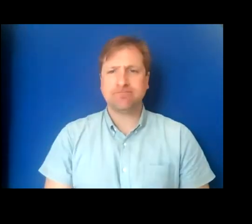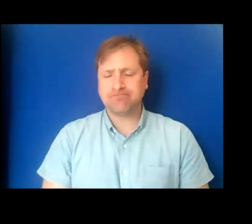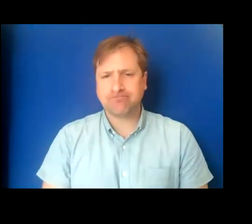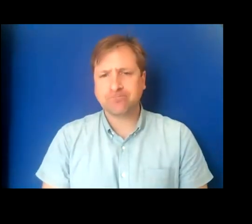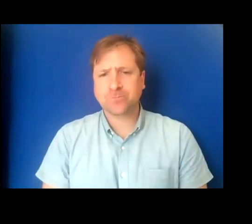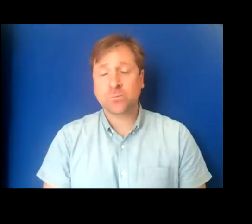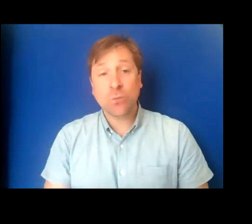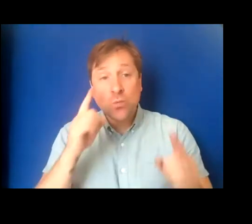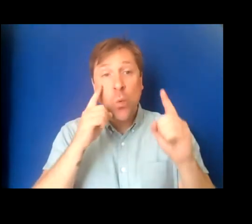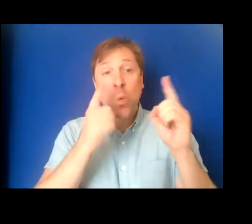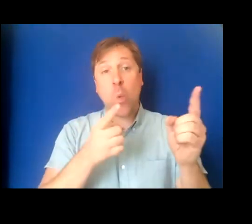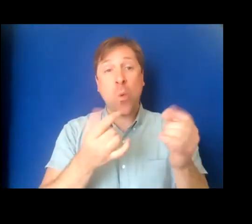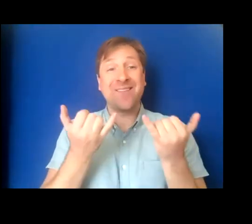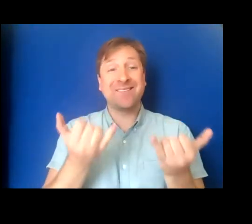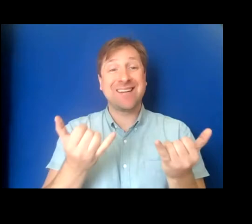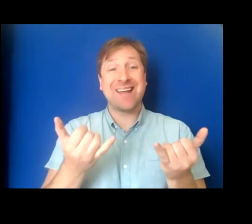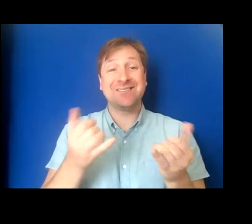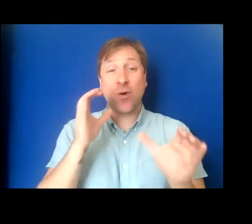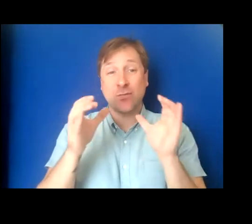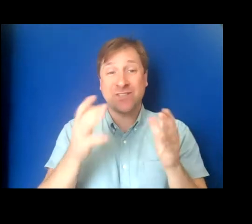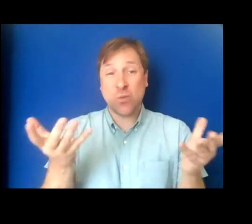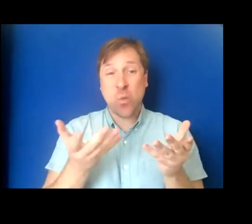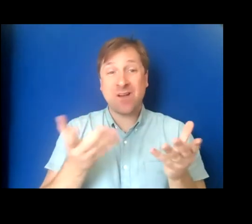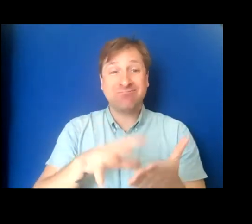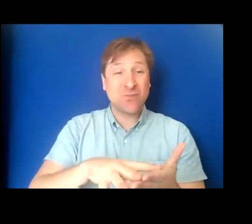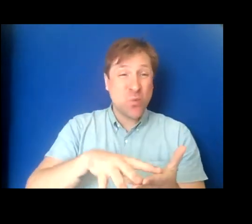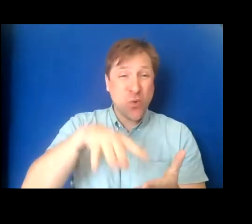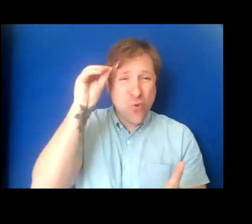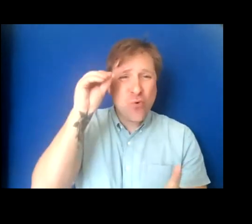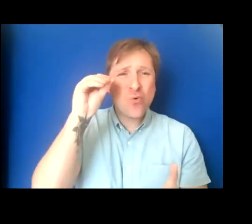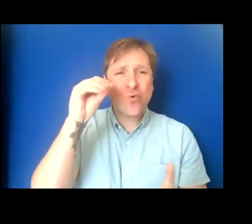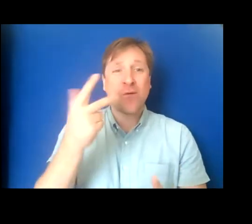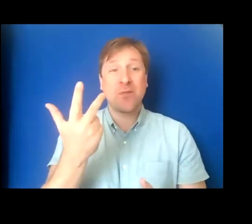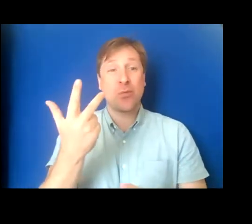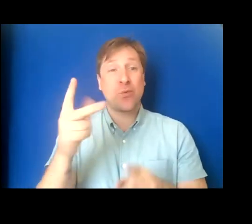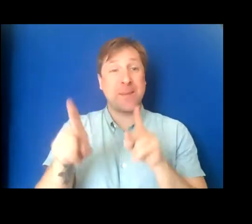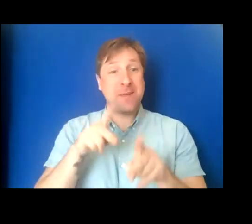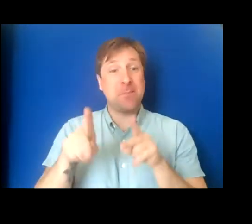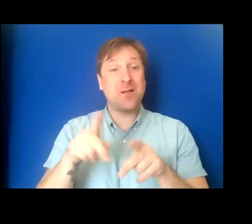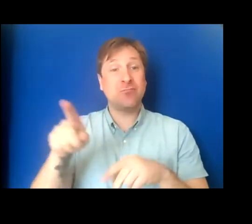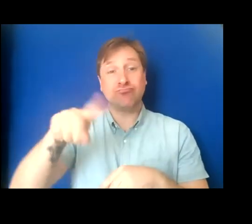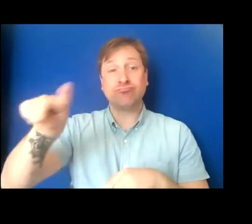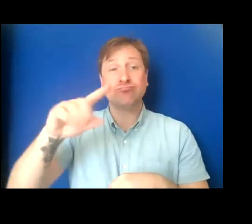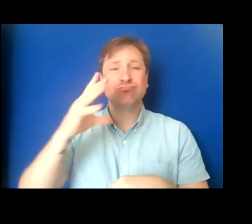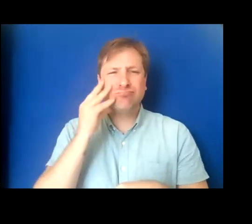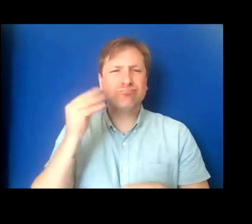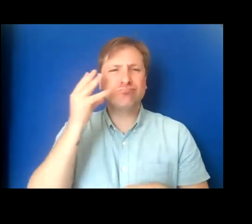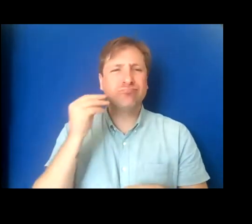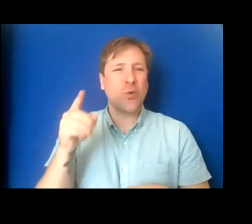The goal of today's conversation is to learn from three folks who have been doing this better than we have